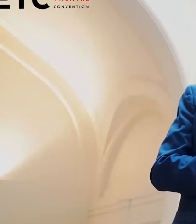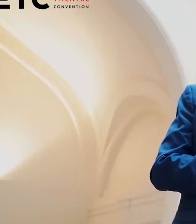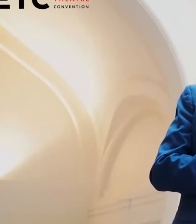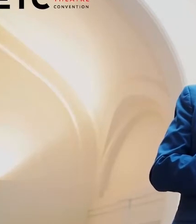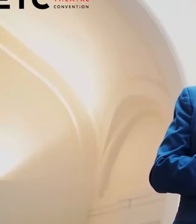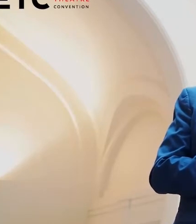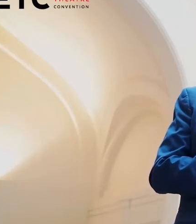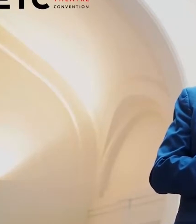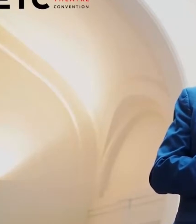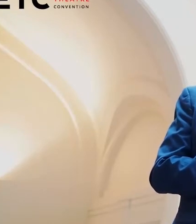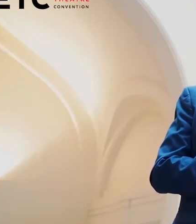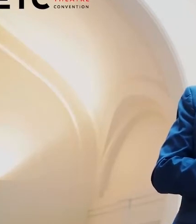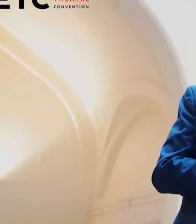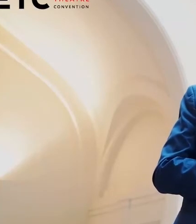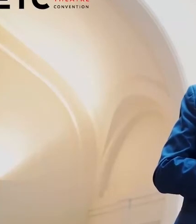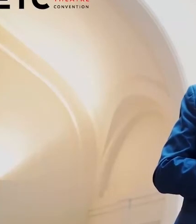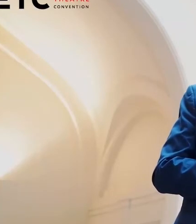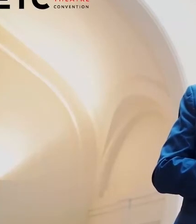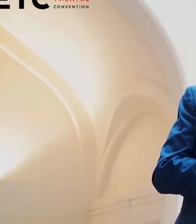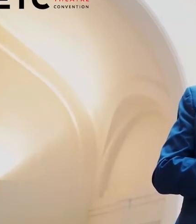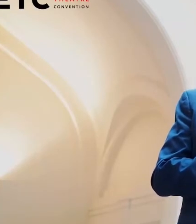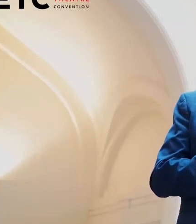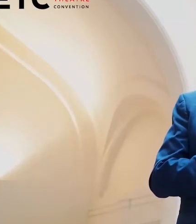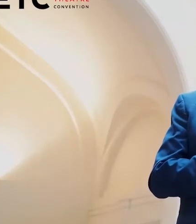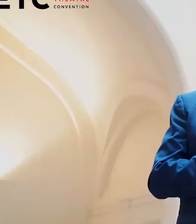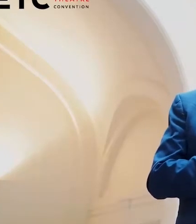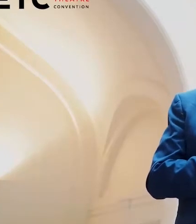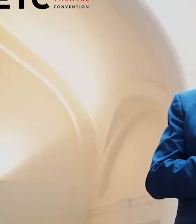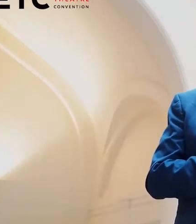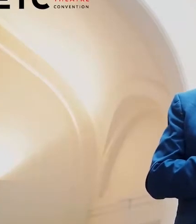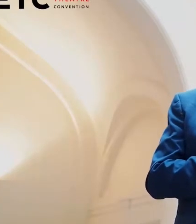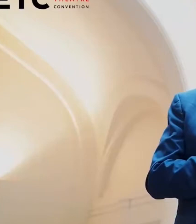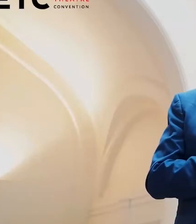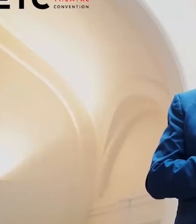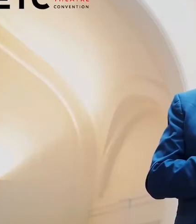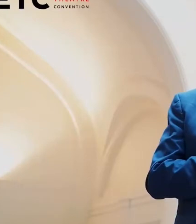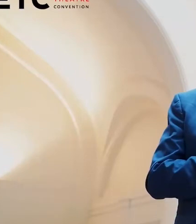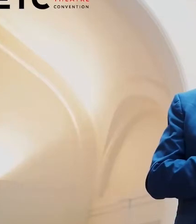from all over Europe from 8th to 13th of June.